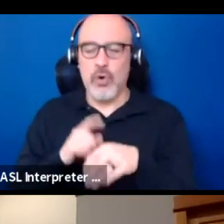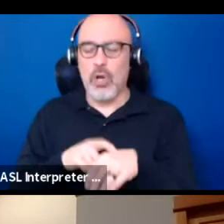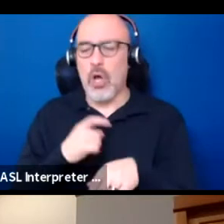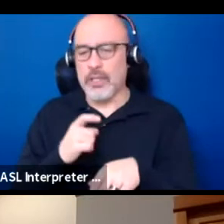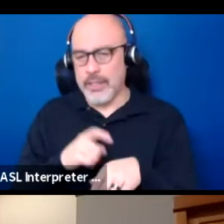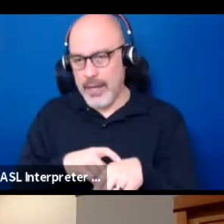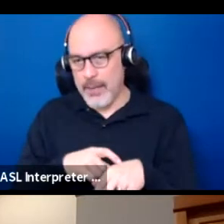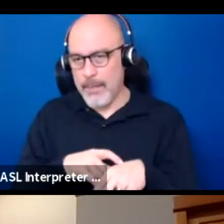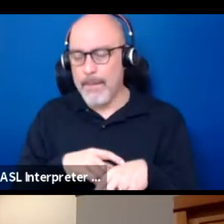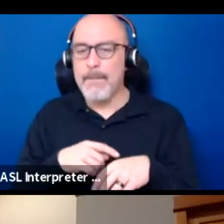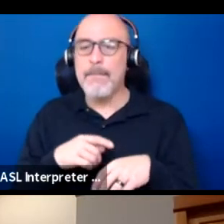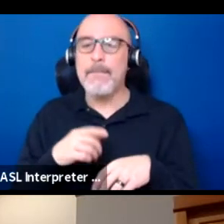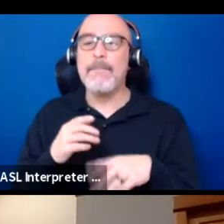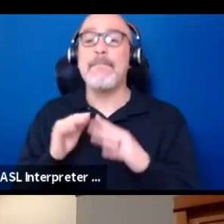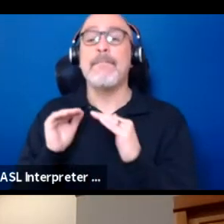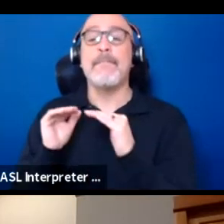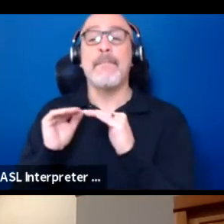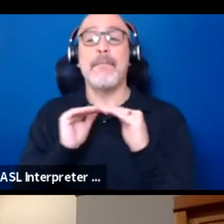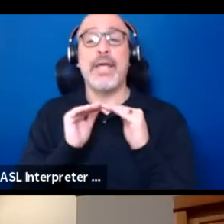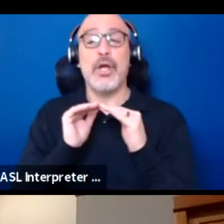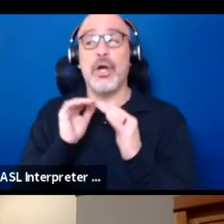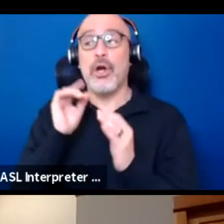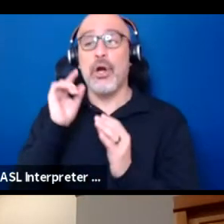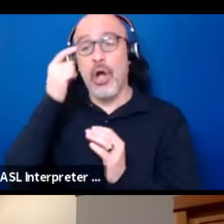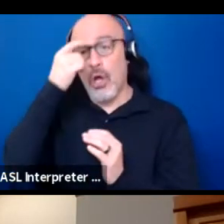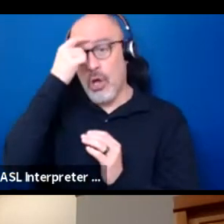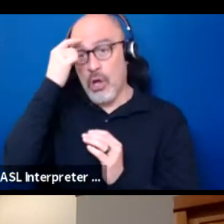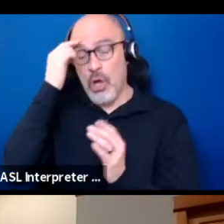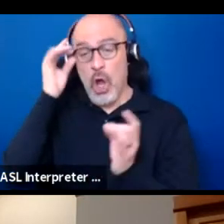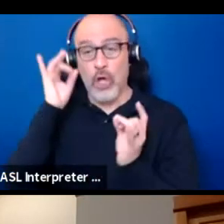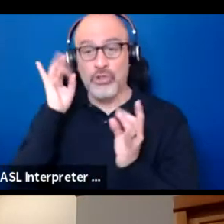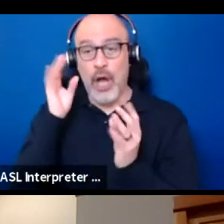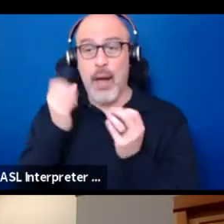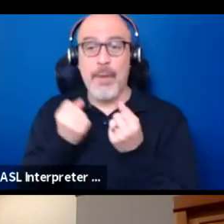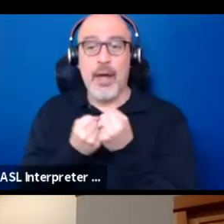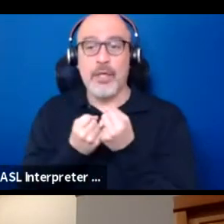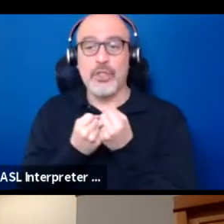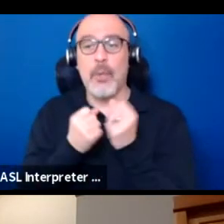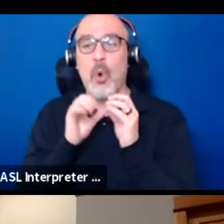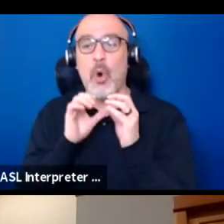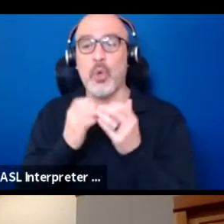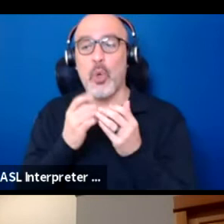A peer trauma support group for survivors of ethnic identity fraud,